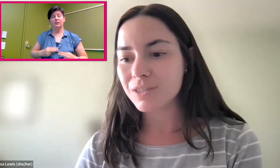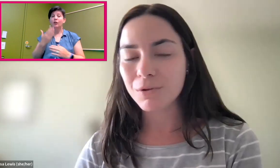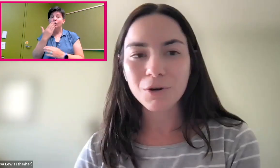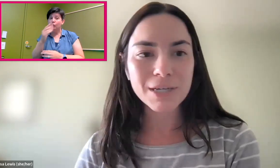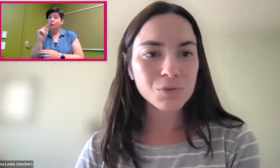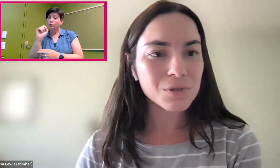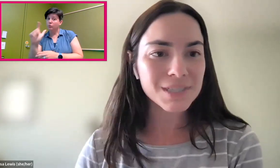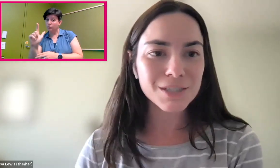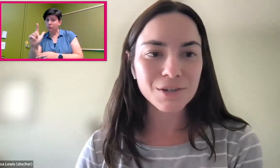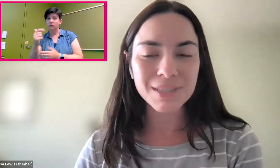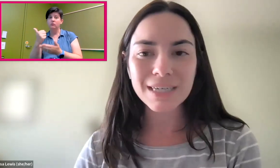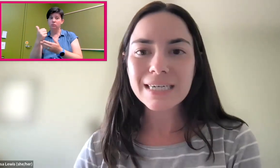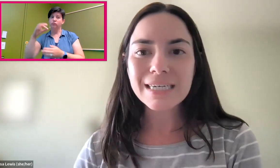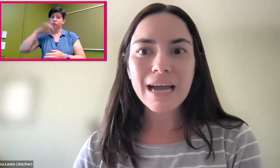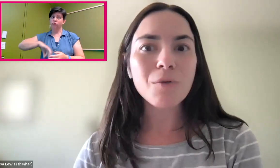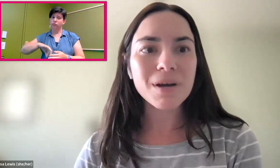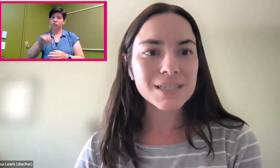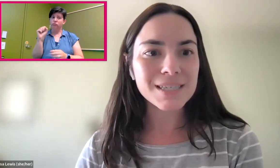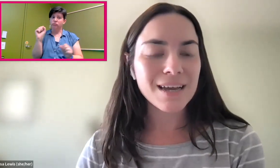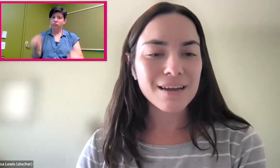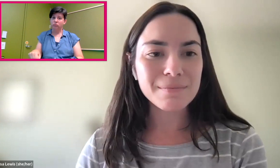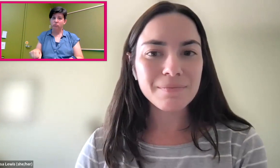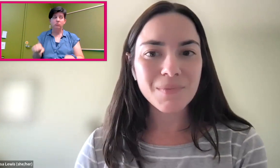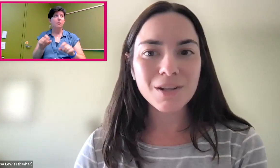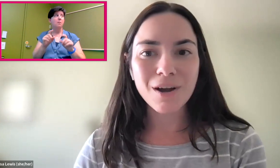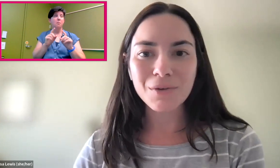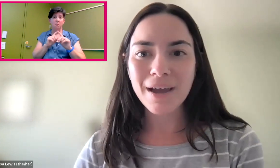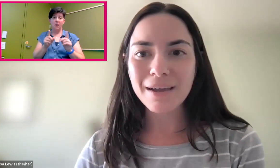they're great tools and certainly help us along the way.